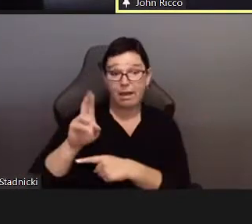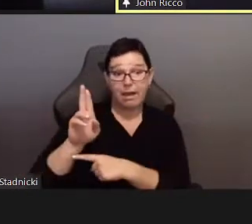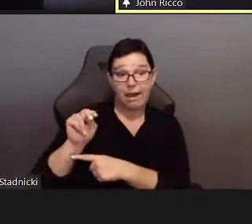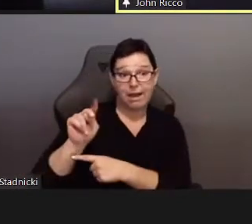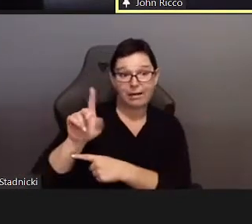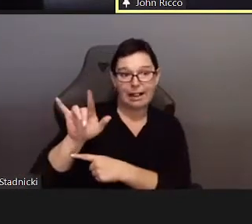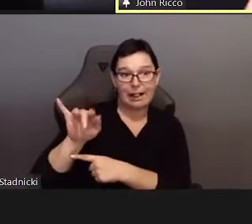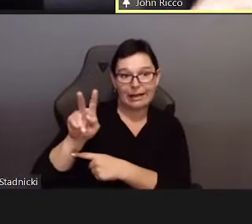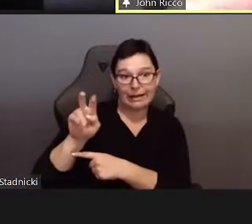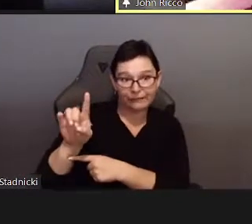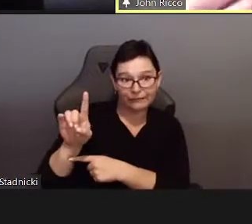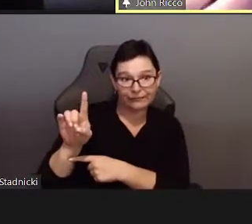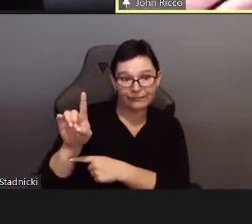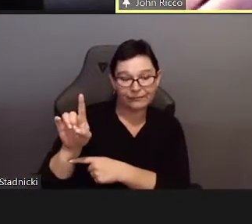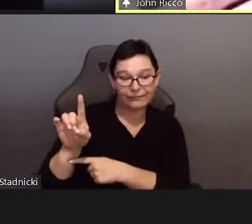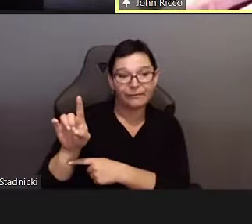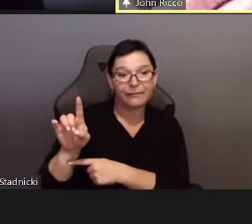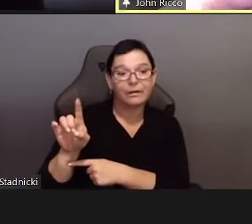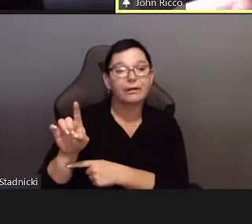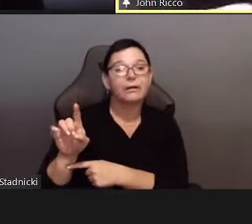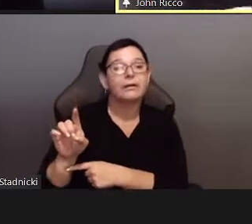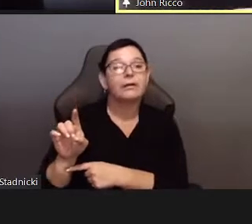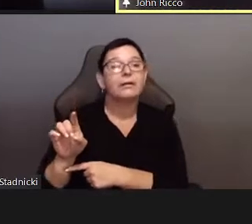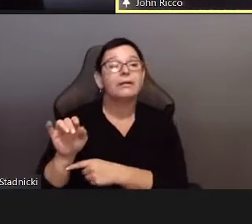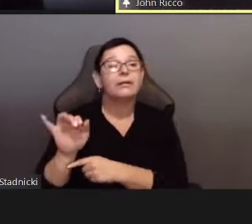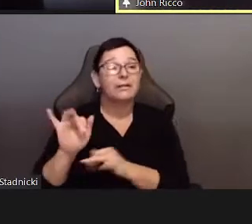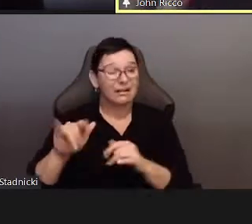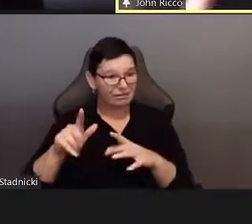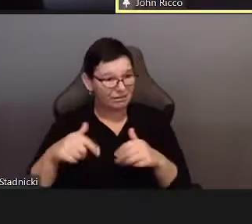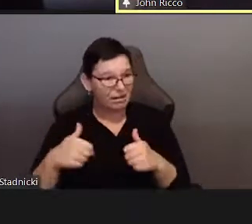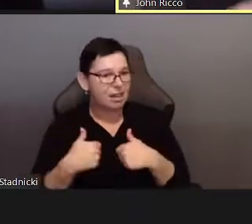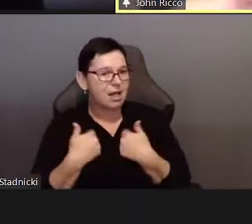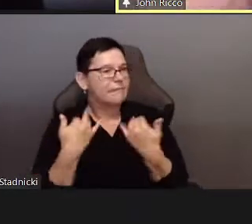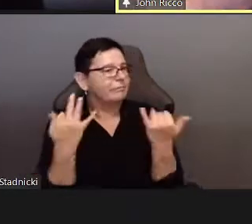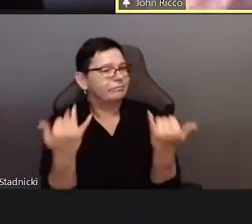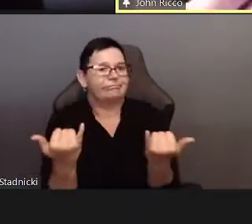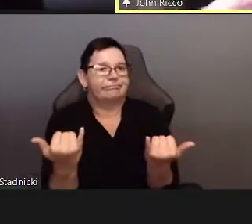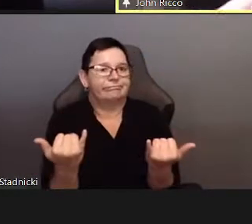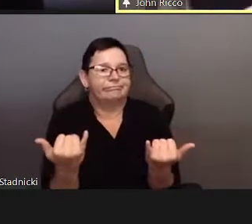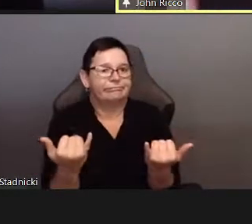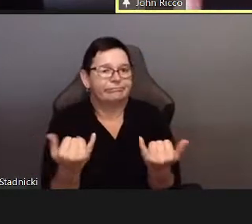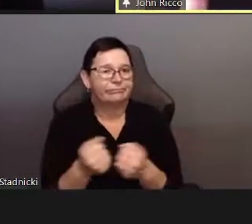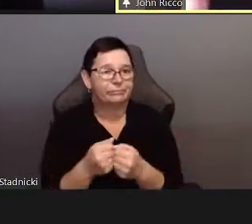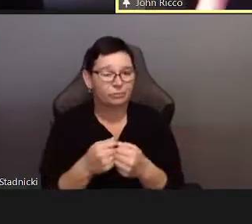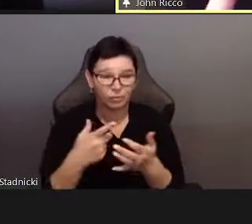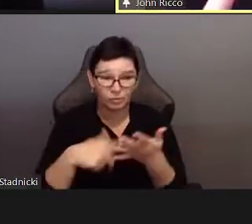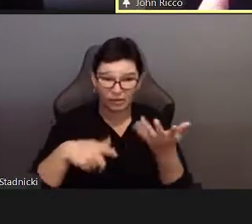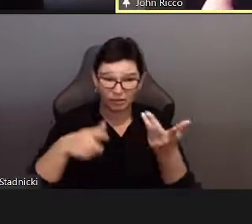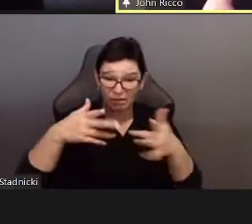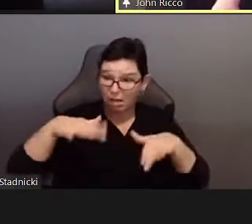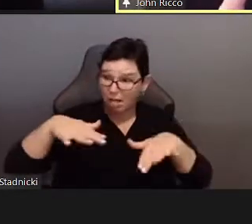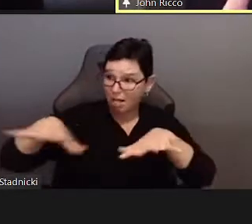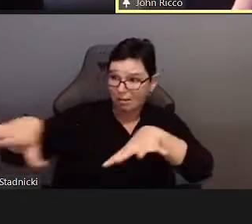But the irrelevancy is partly enabled by Aghaban in his connection between the relevant and contemporary.